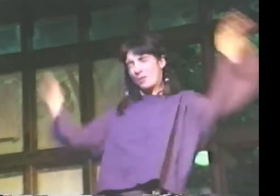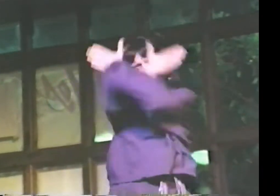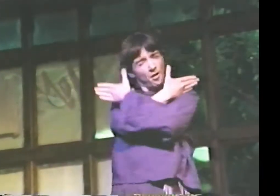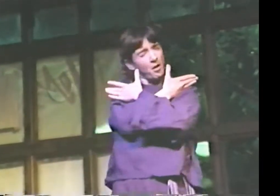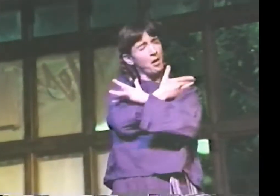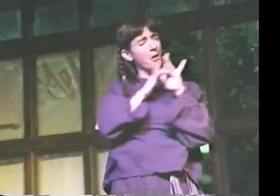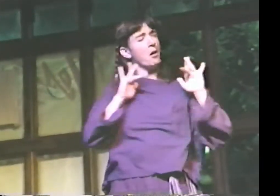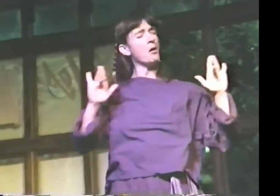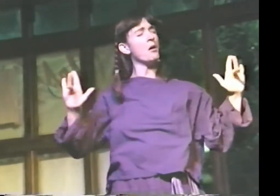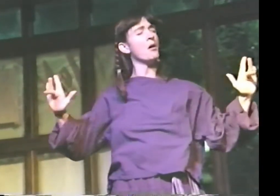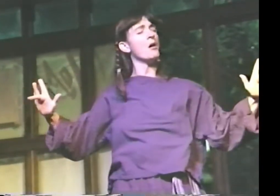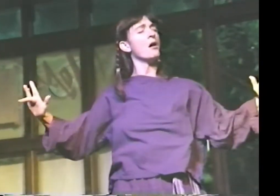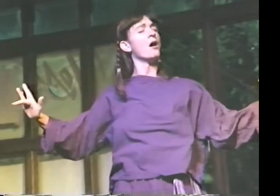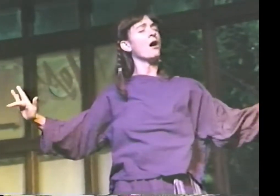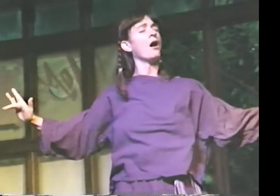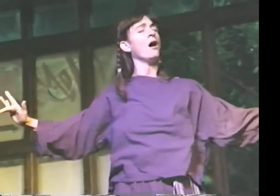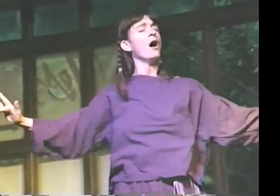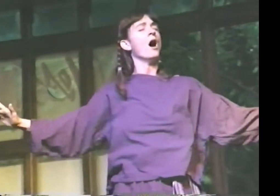AND THE DARKNESS ENCLOSES LIKE A SHROUD.